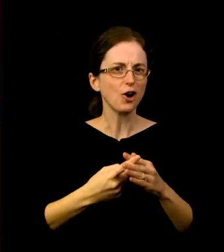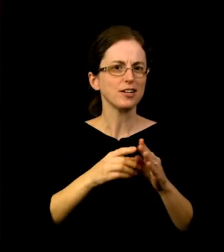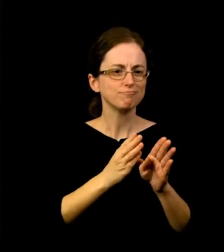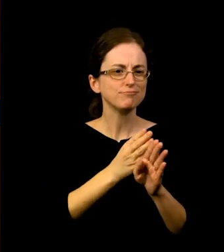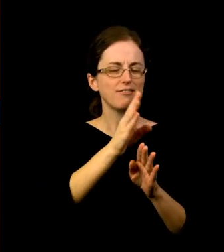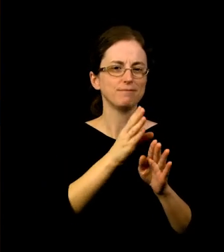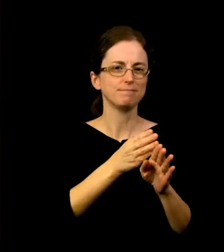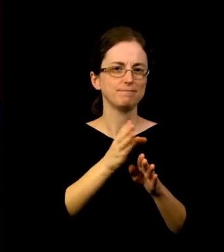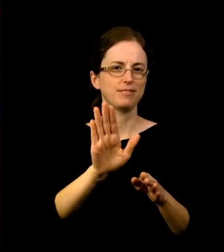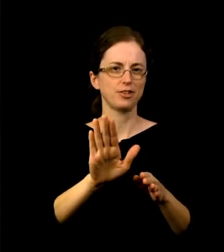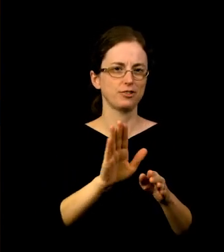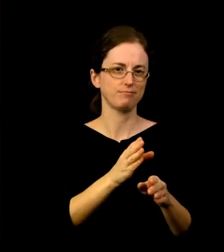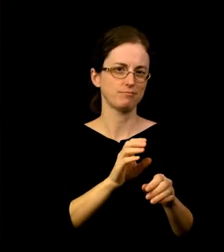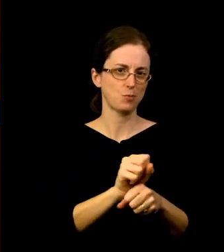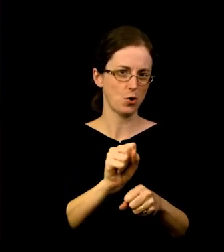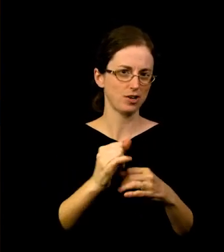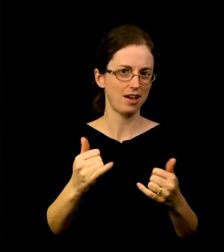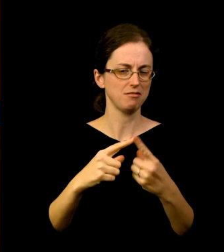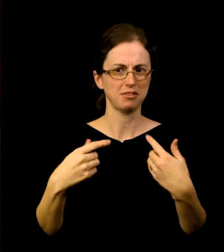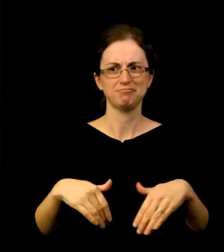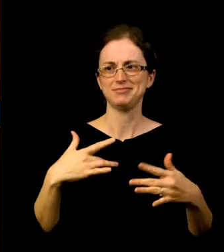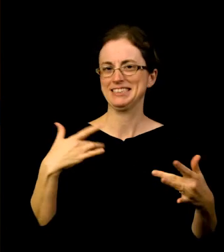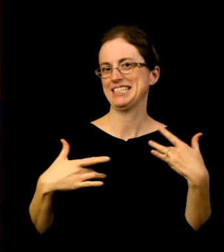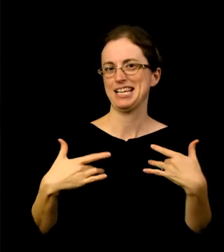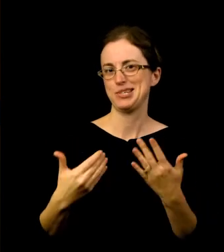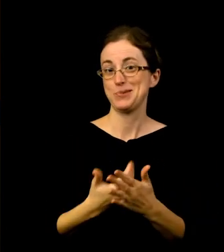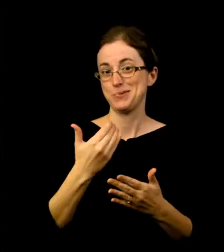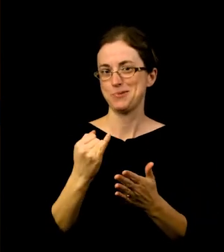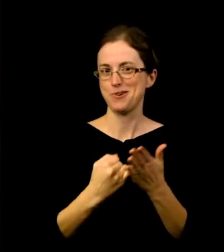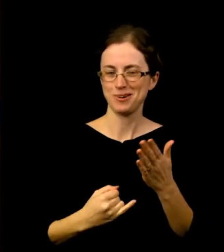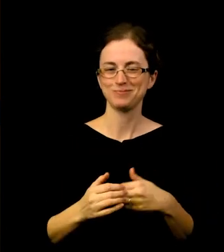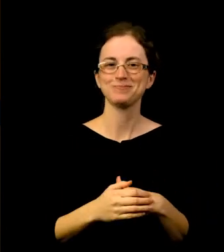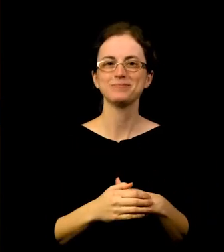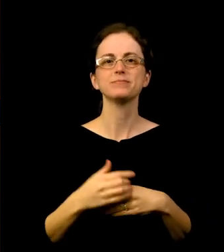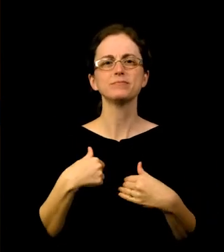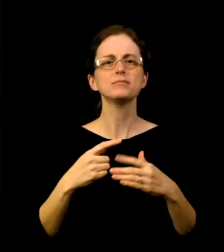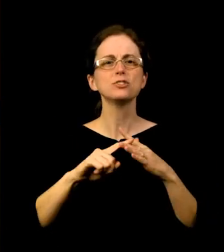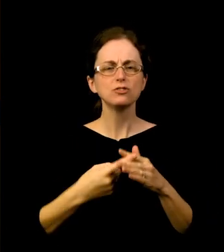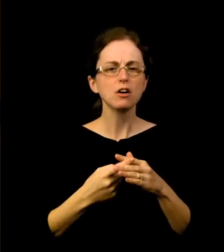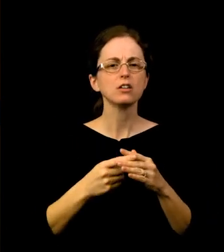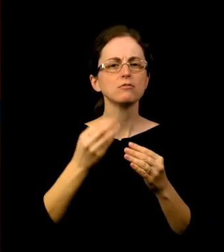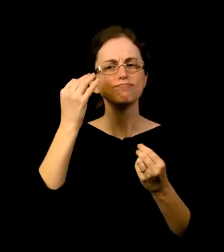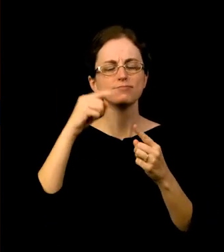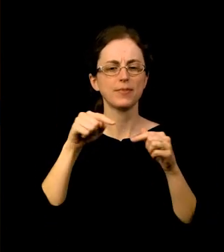When I was organizing this exhibition, I wasn’t really looking for art that fit a particular theme, but as I began to make my selections